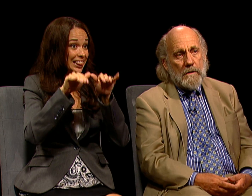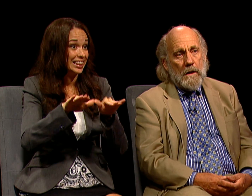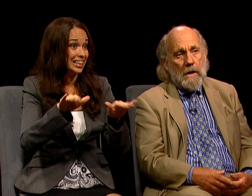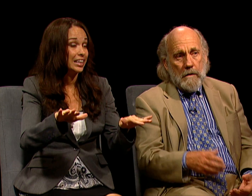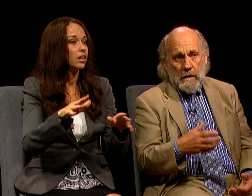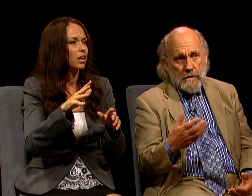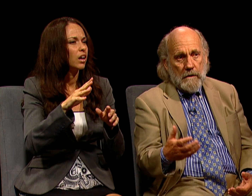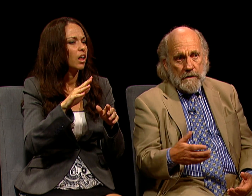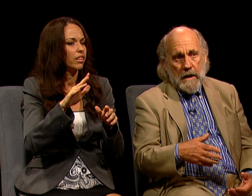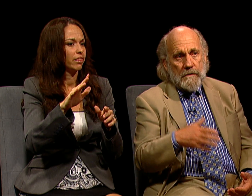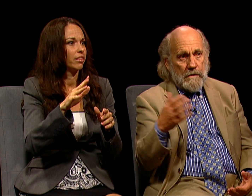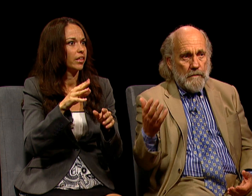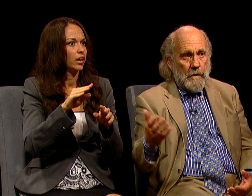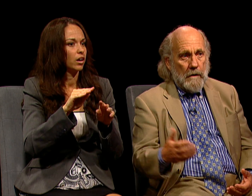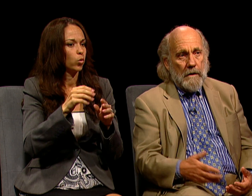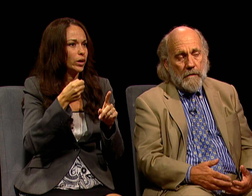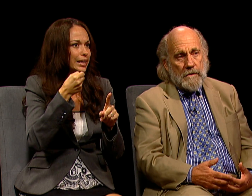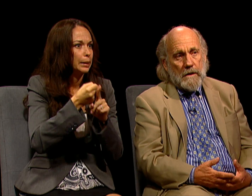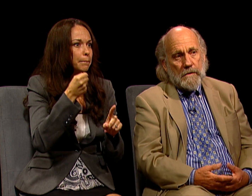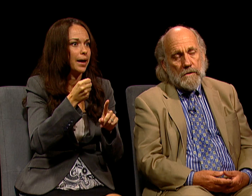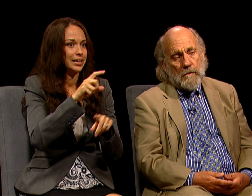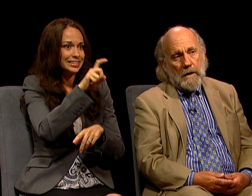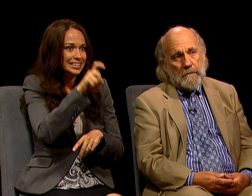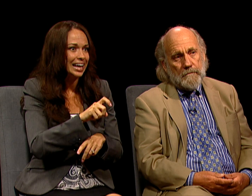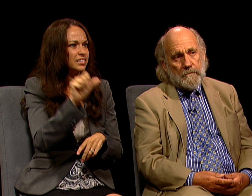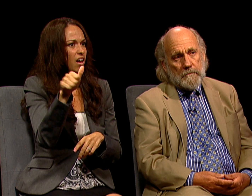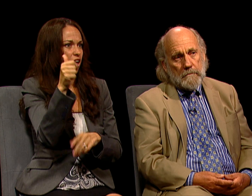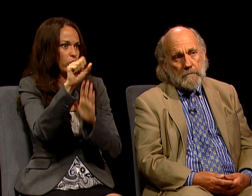NOT JUST ON TEXAS BUT ON OTHER STATES AS WELL.